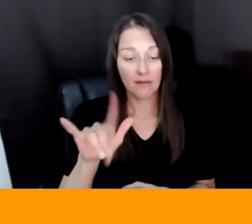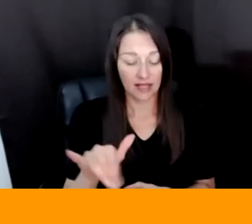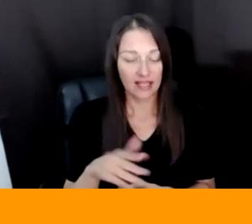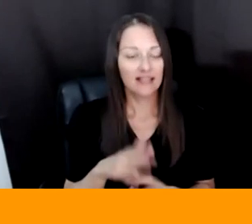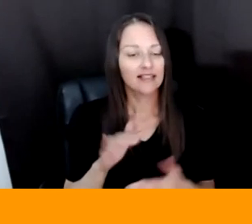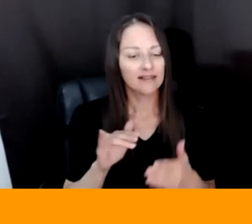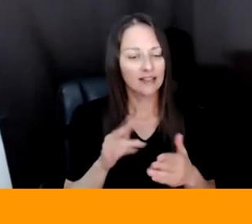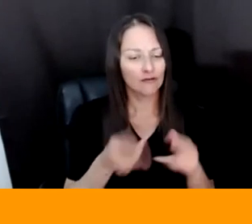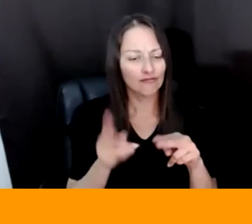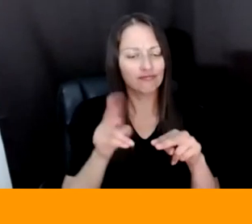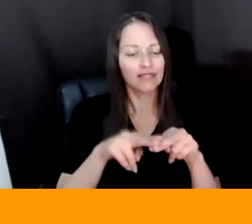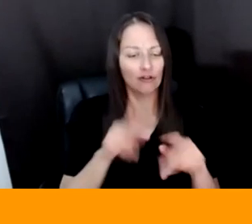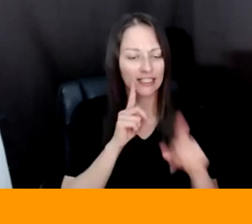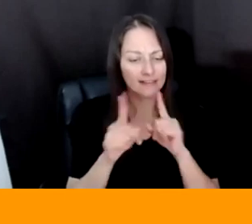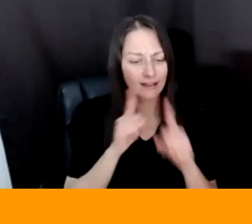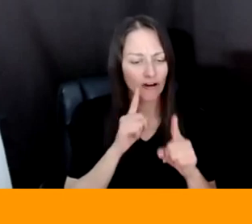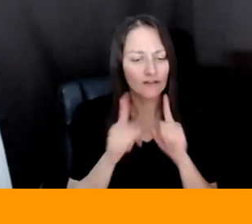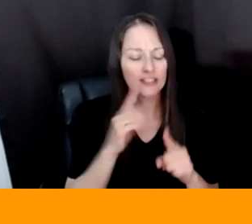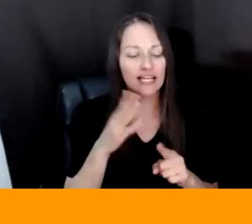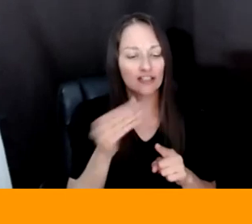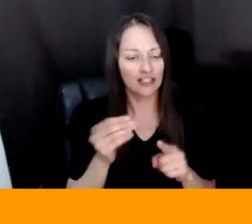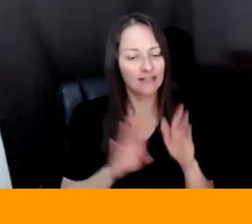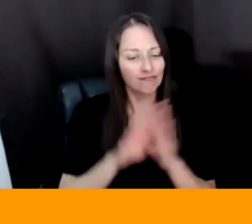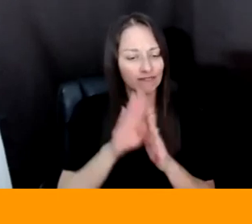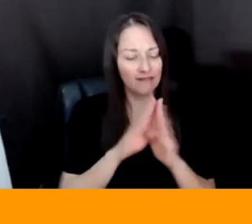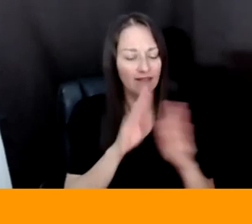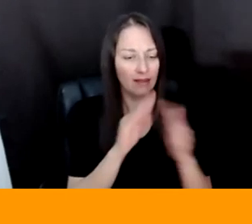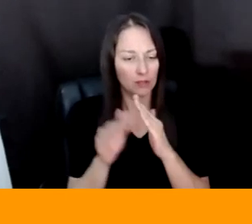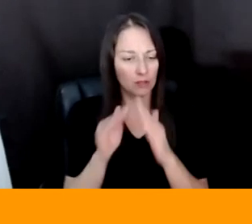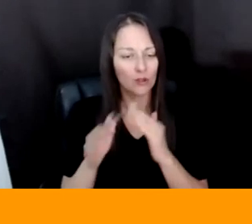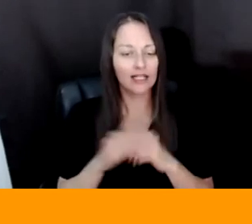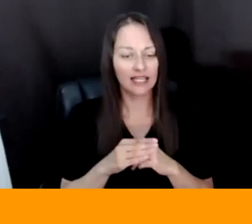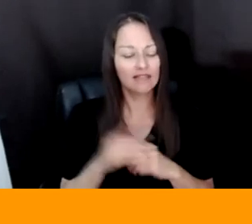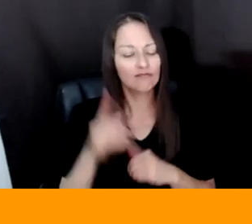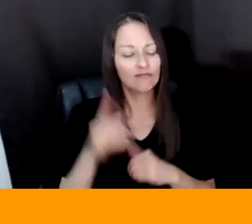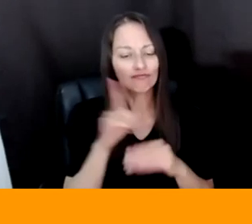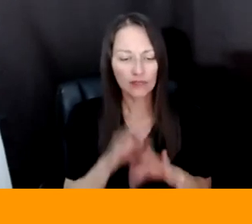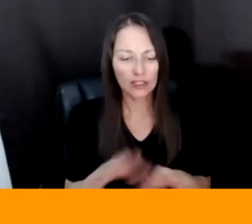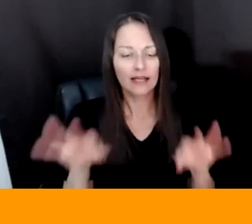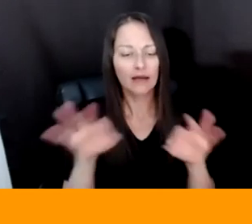CONVERSATIONS ARE SO IMPORTANT AND, AND I THINK IT IS A BUILDING BLOCK FOR ACCESSIBILITY. I LL GIVE